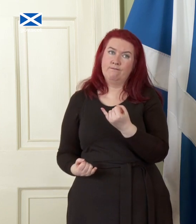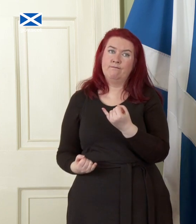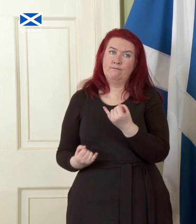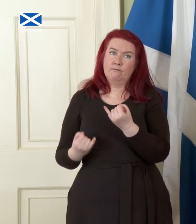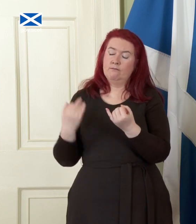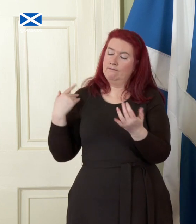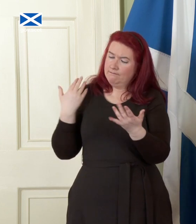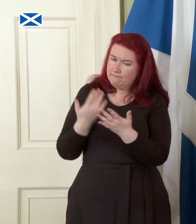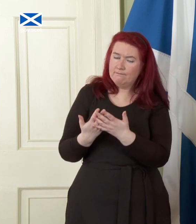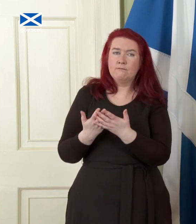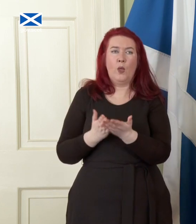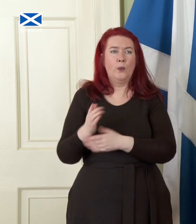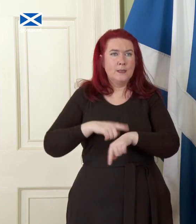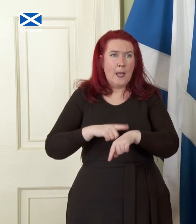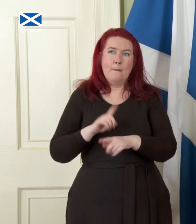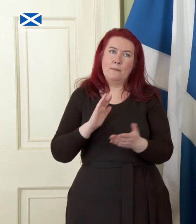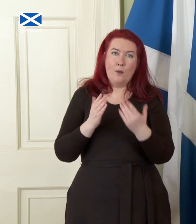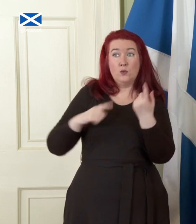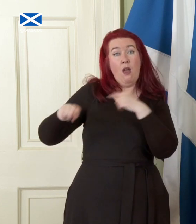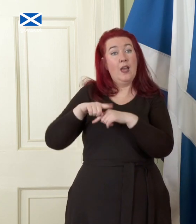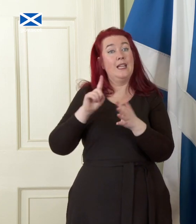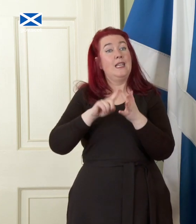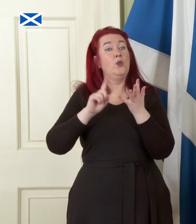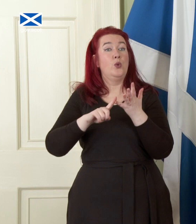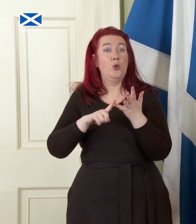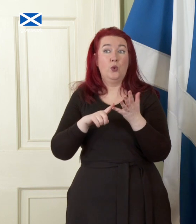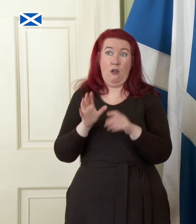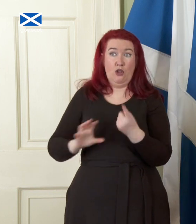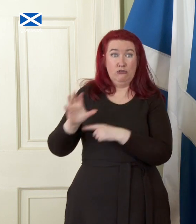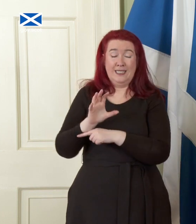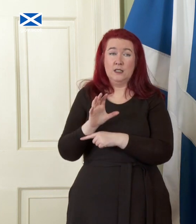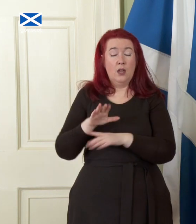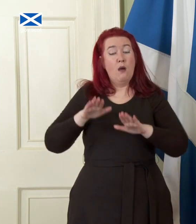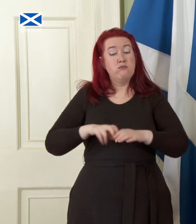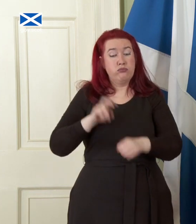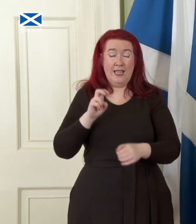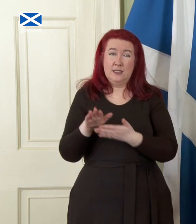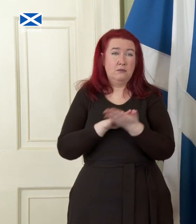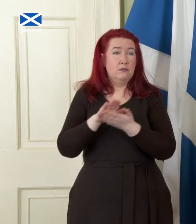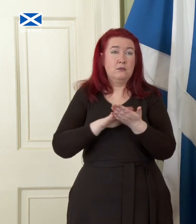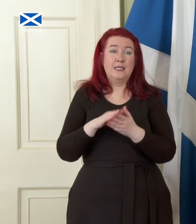and compared with EU membership, Brexit will wipe billions of pounds from the Scottish economy and